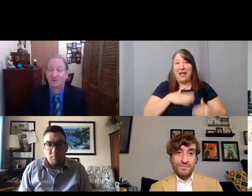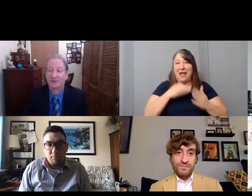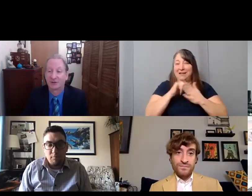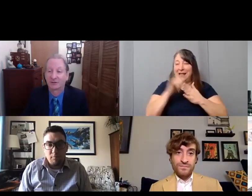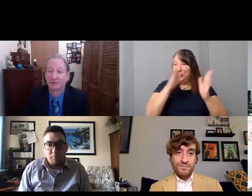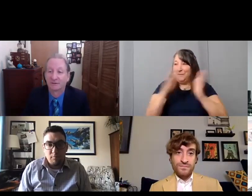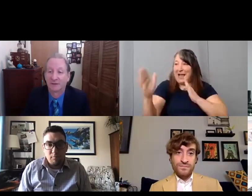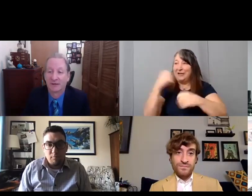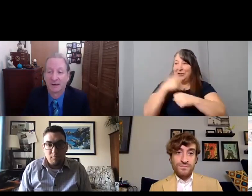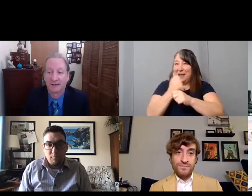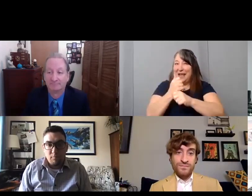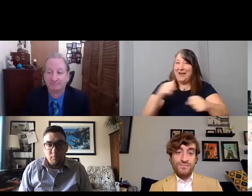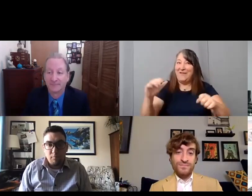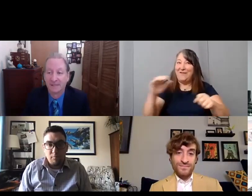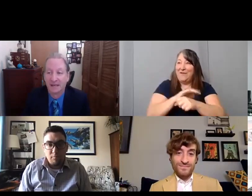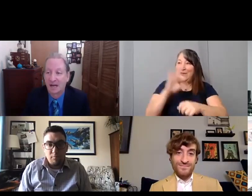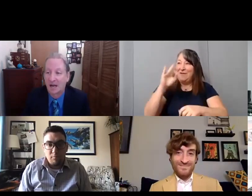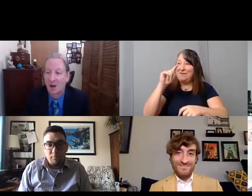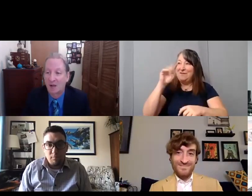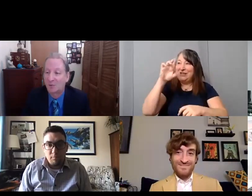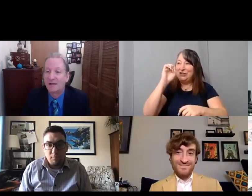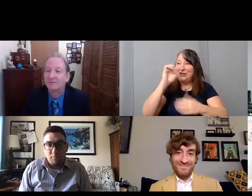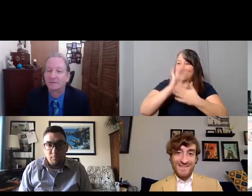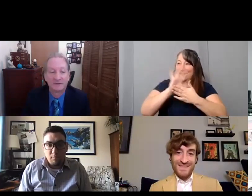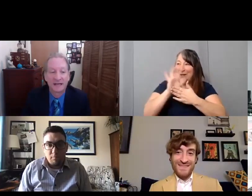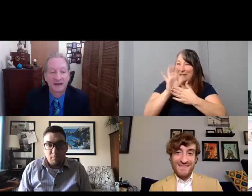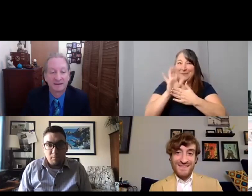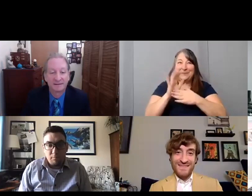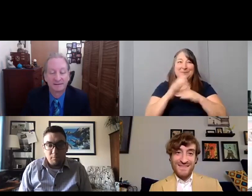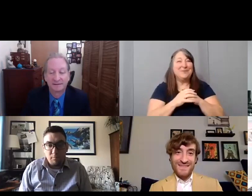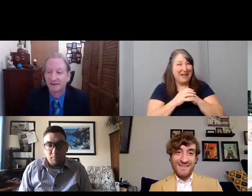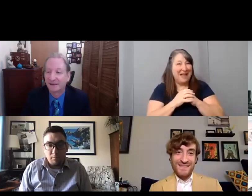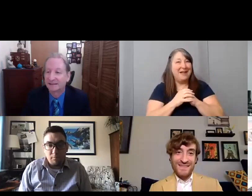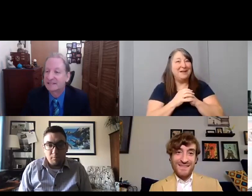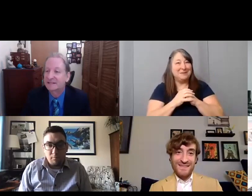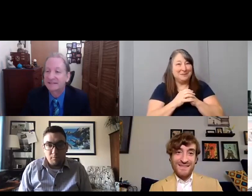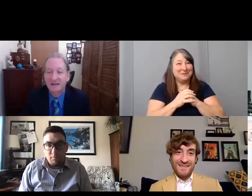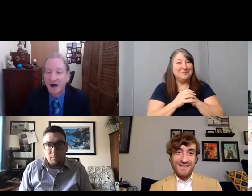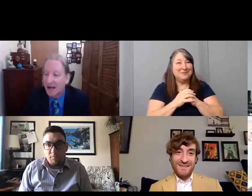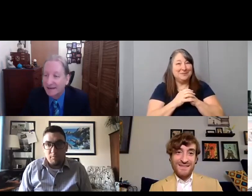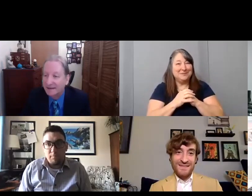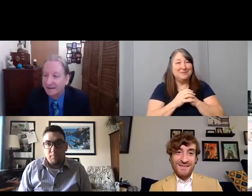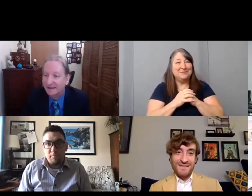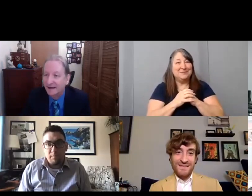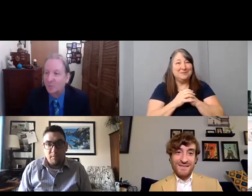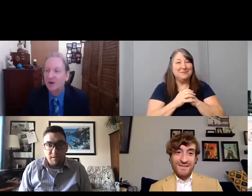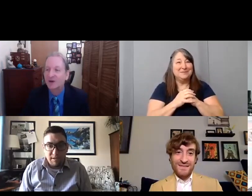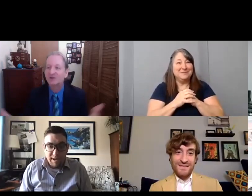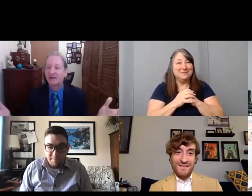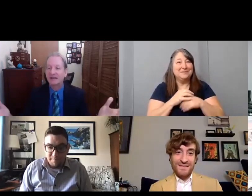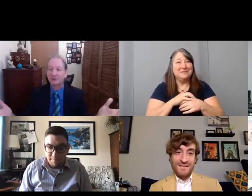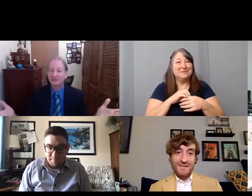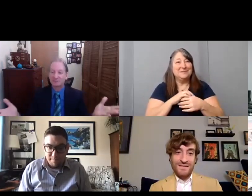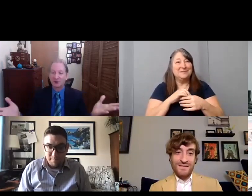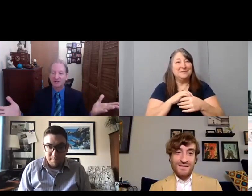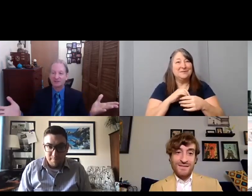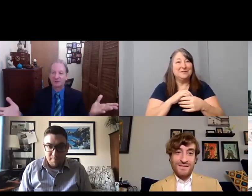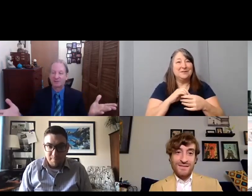[Rachel] Yeah [David] Yeah, Scott, where do you get your inspiration from?